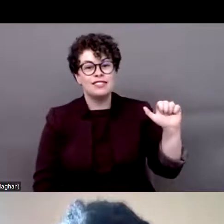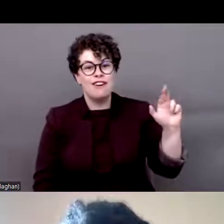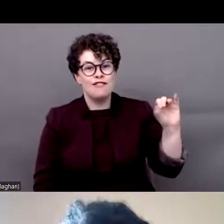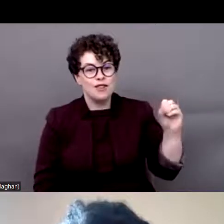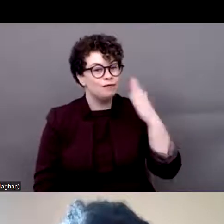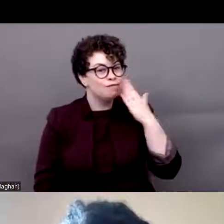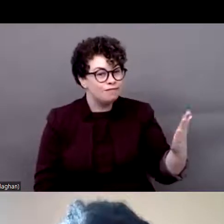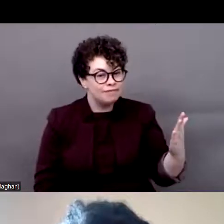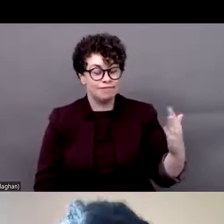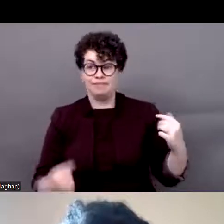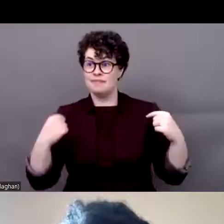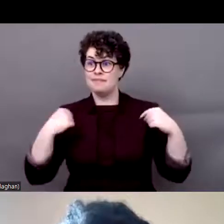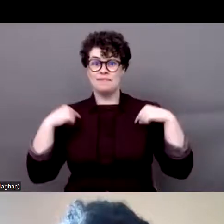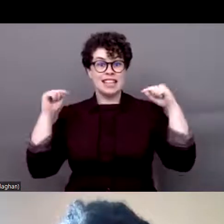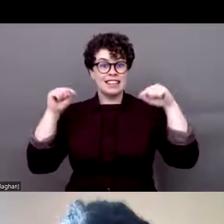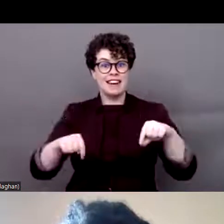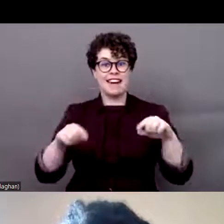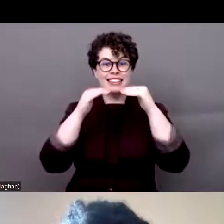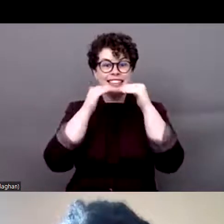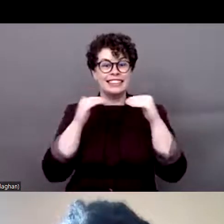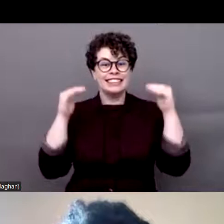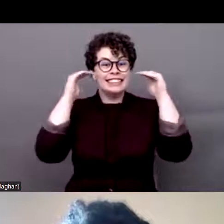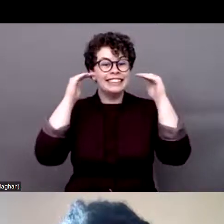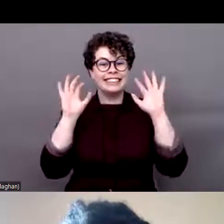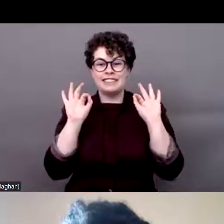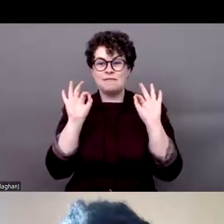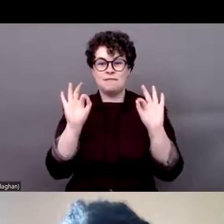to be joining you all here today. Thank you, especially, to